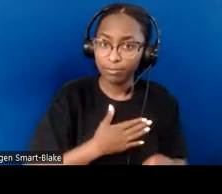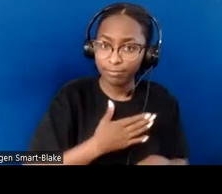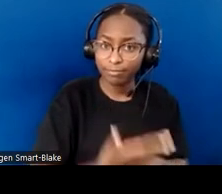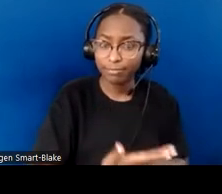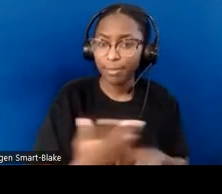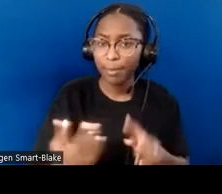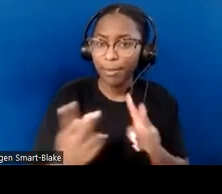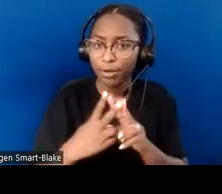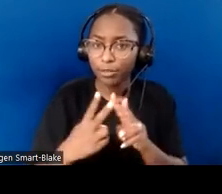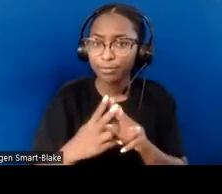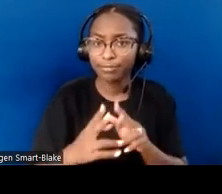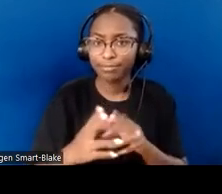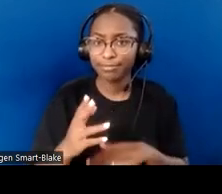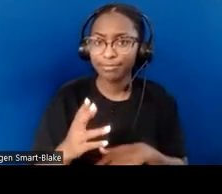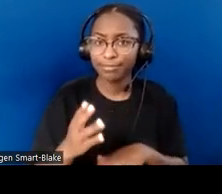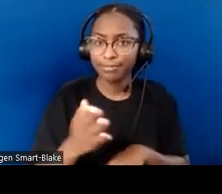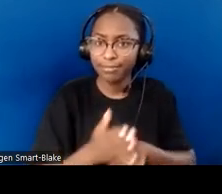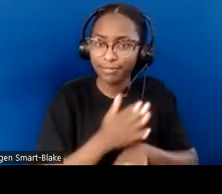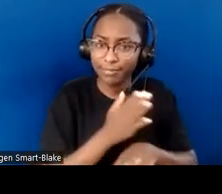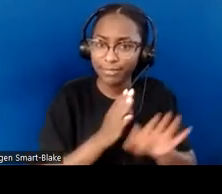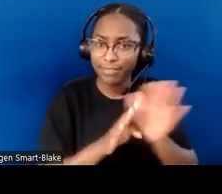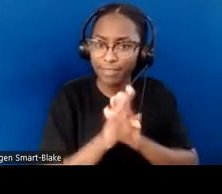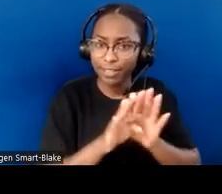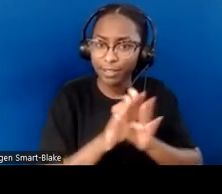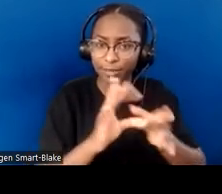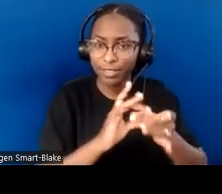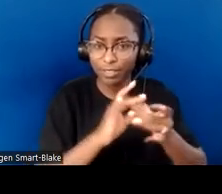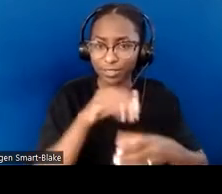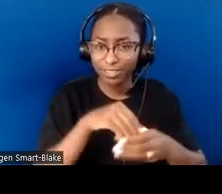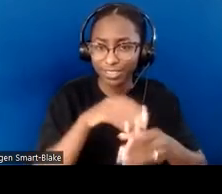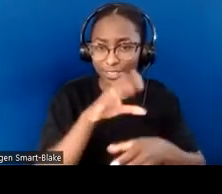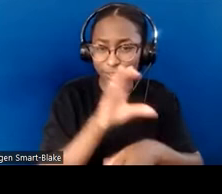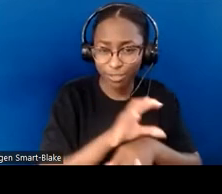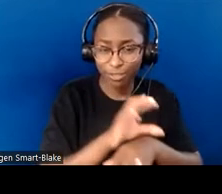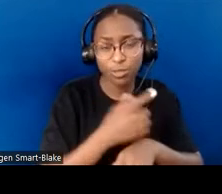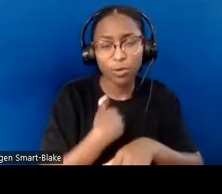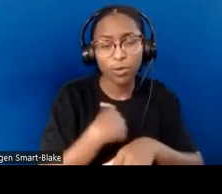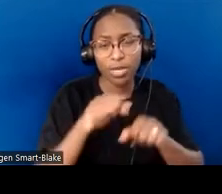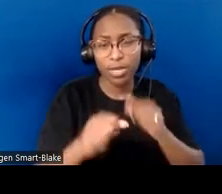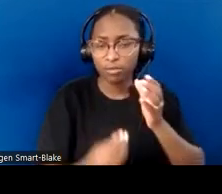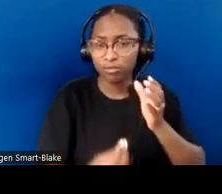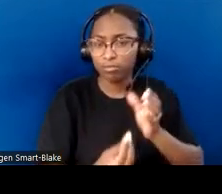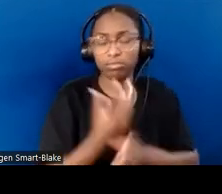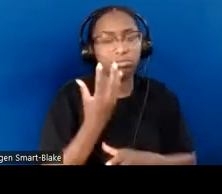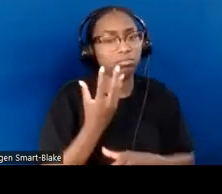We can begin to grow in ways that we can't imagine but that God will bless.